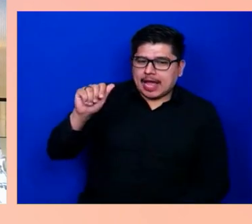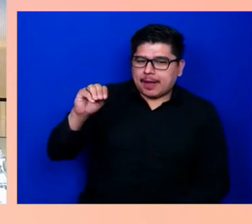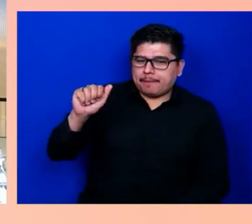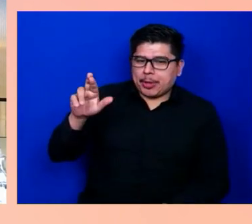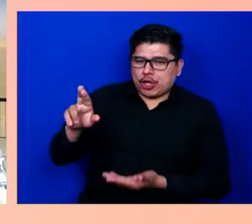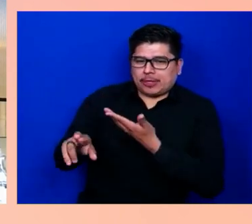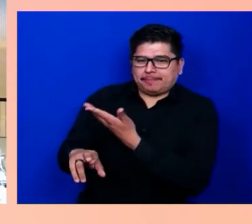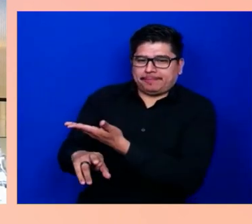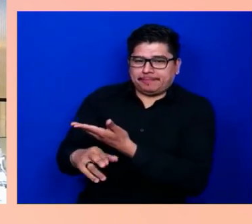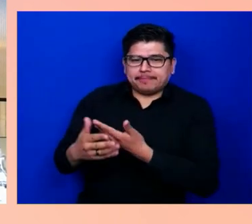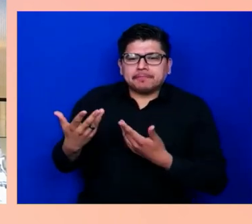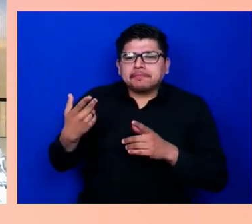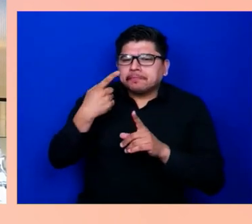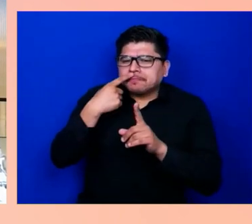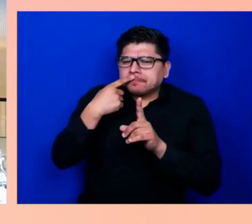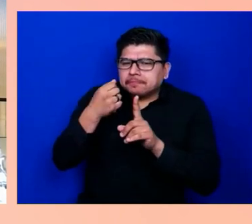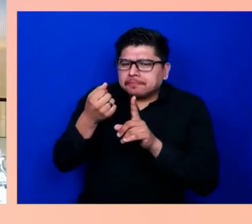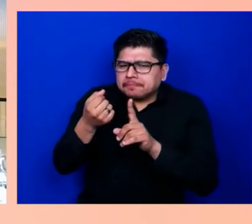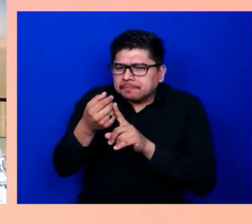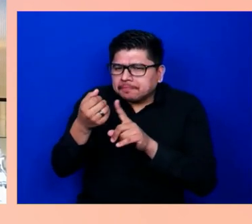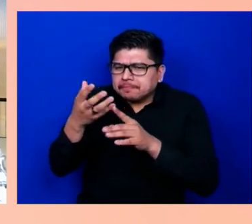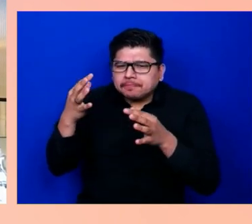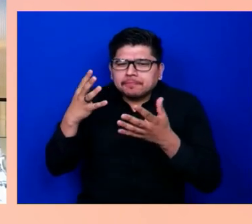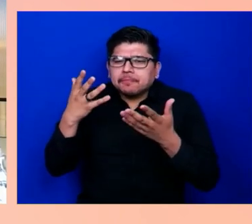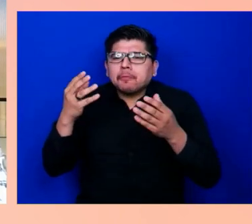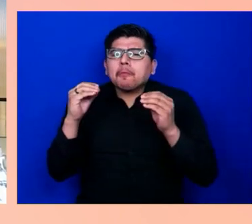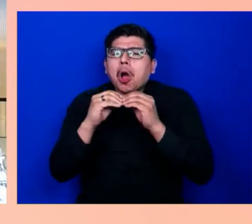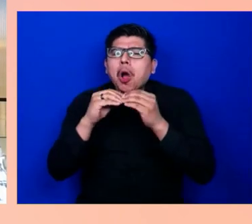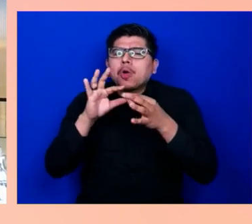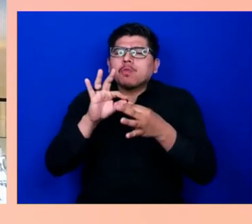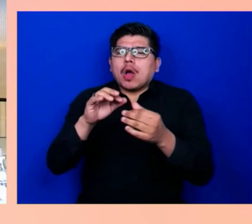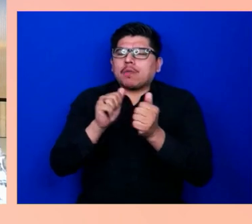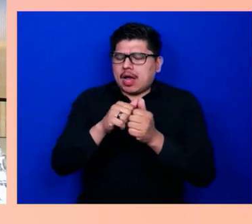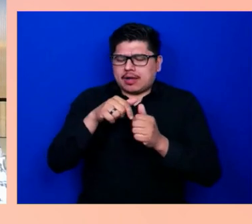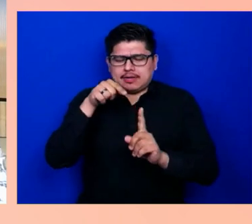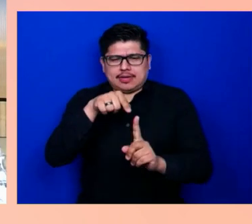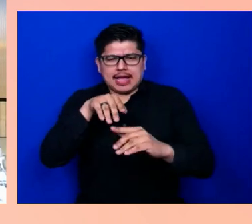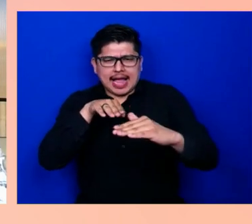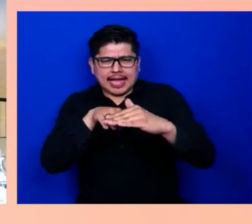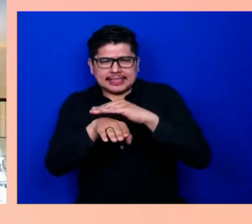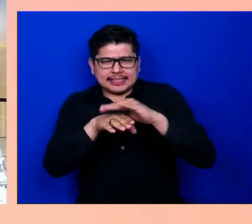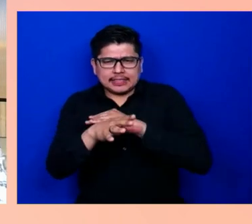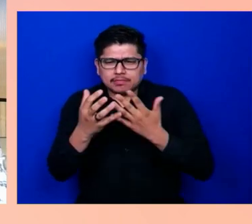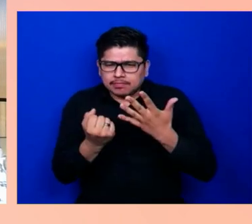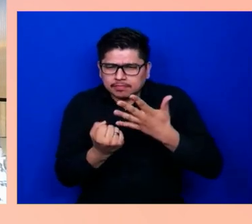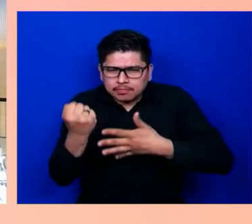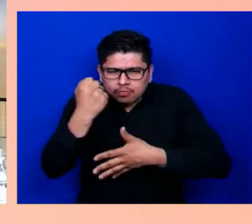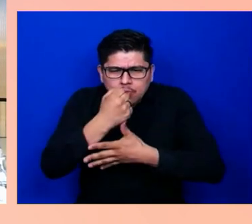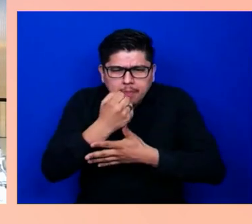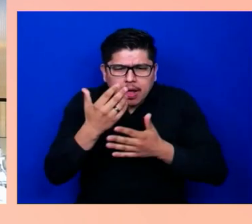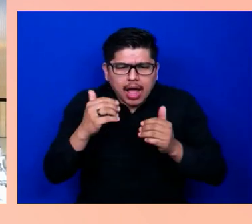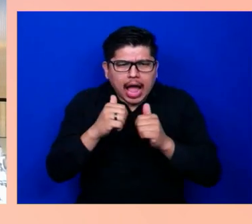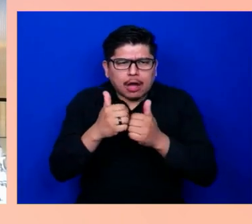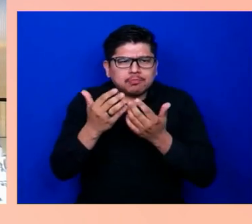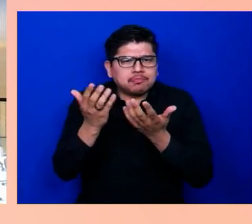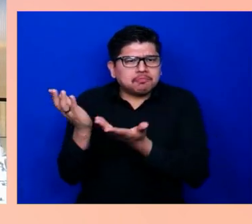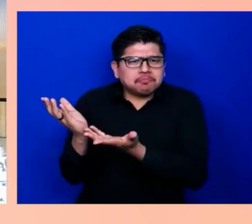how accessibility is this priority at Haleon. At Haleon, we're focused on the things